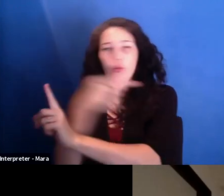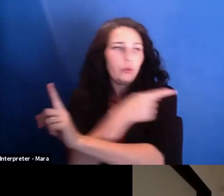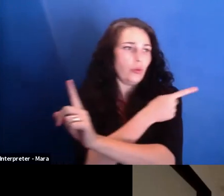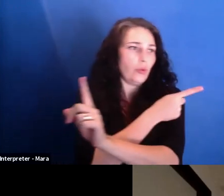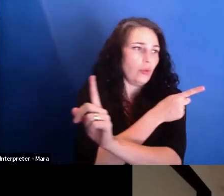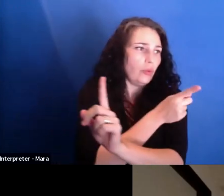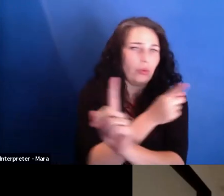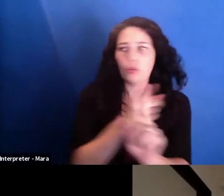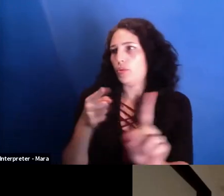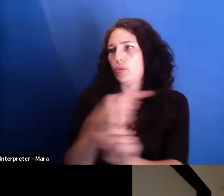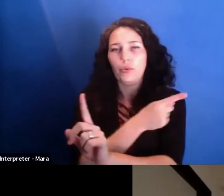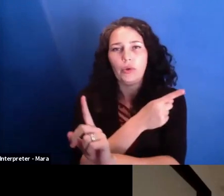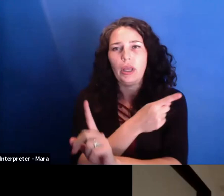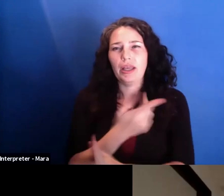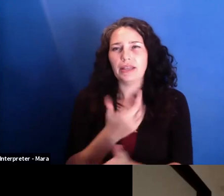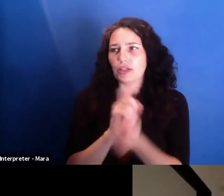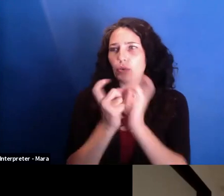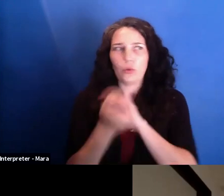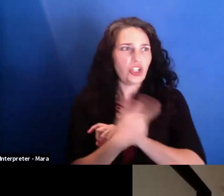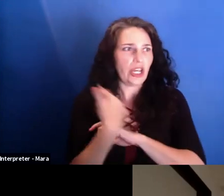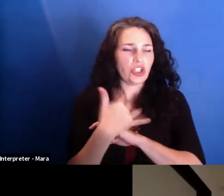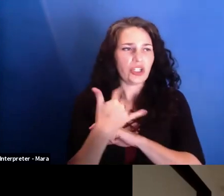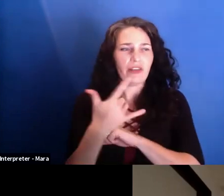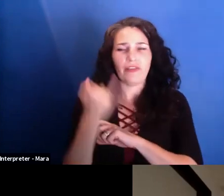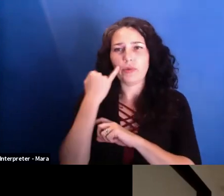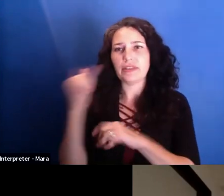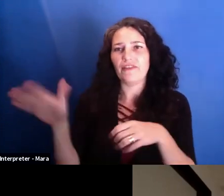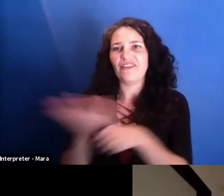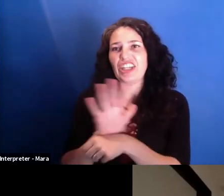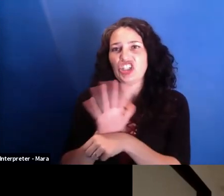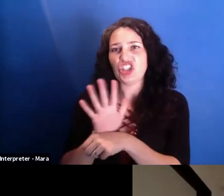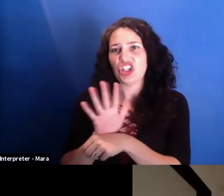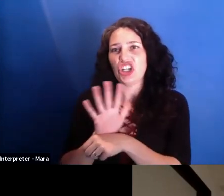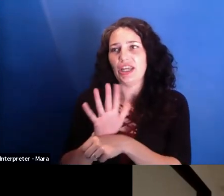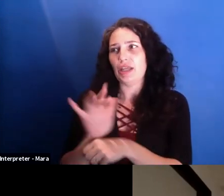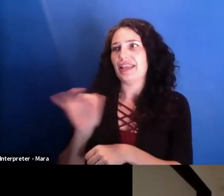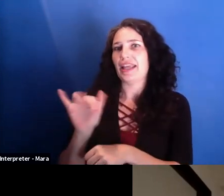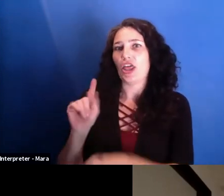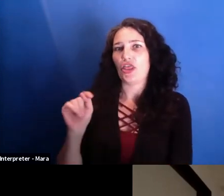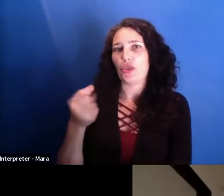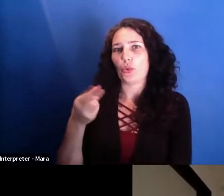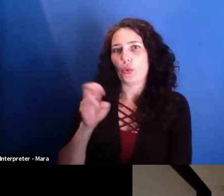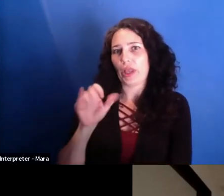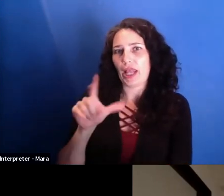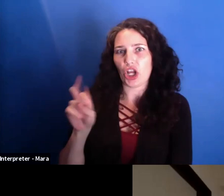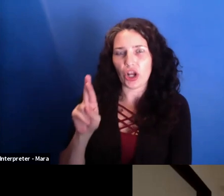talk about being sort of this white-knuckle thriller in terms of all the different plot things that happen. And what I think you do really well,